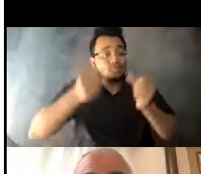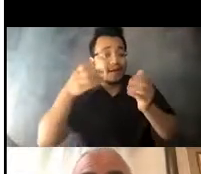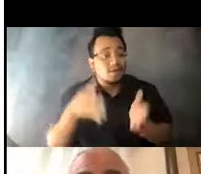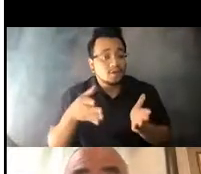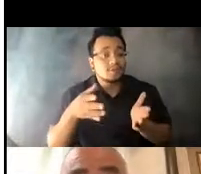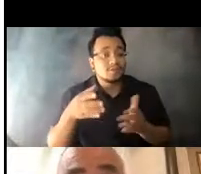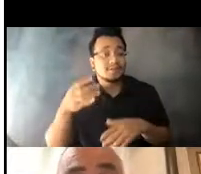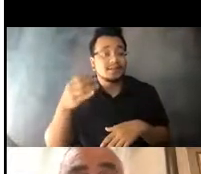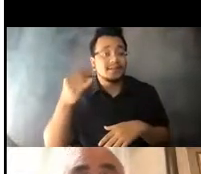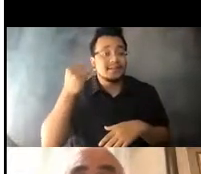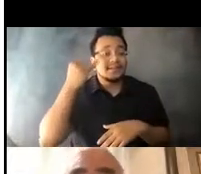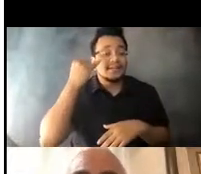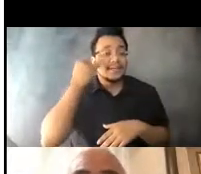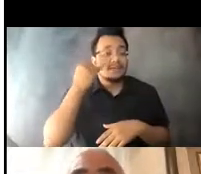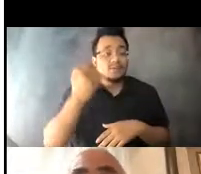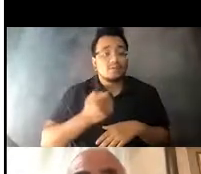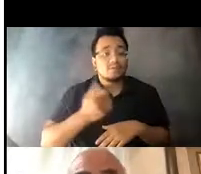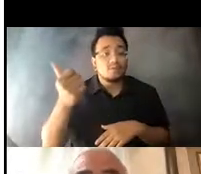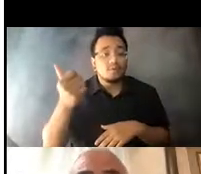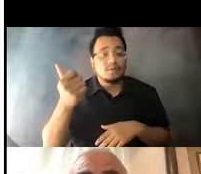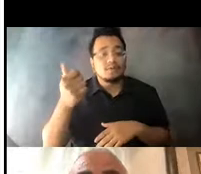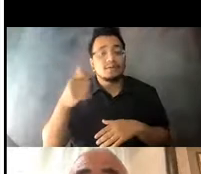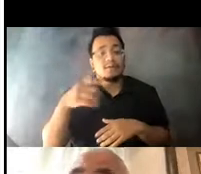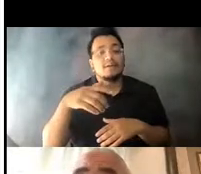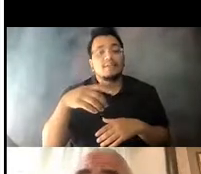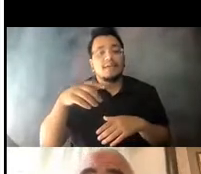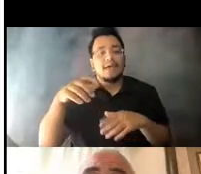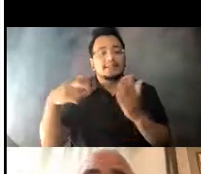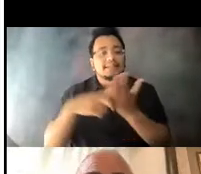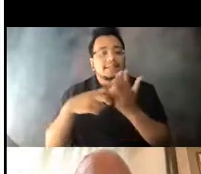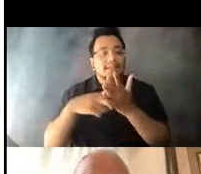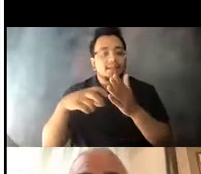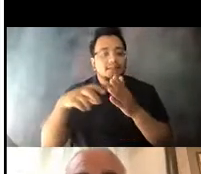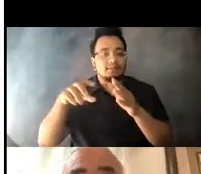14:39:04 located at the front door, that allowed for rear door boarding, which really reduced